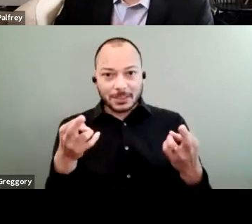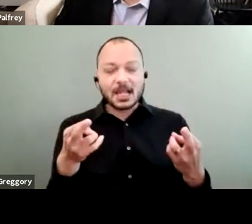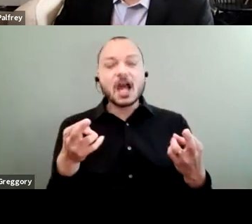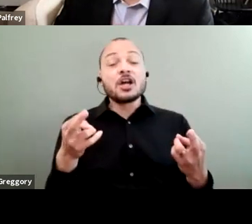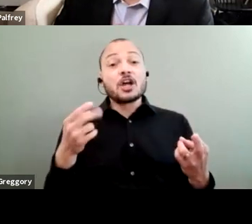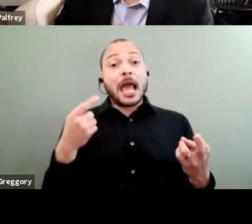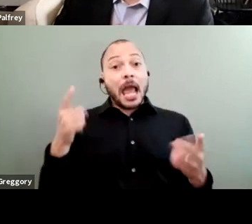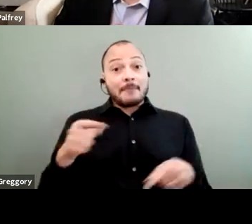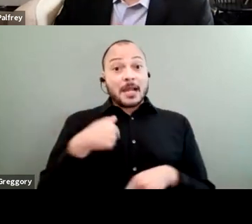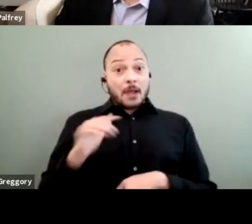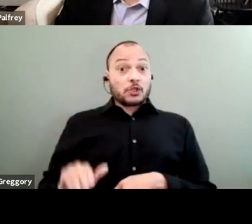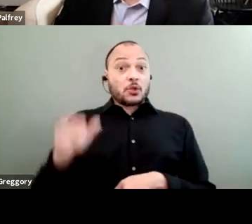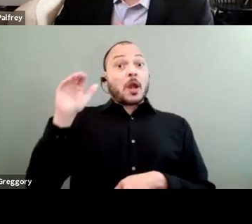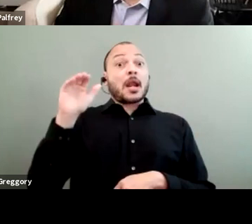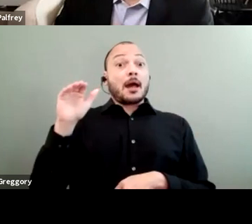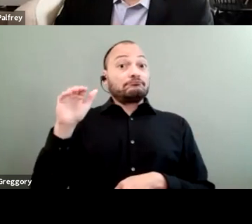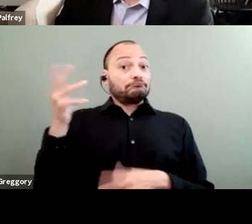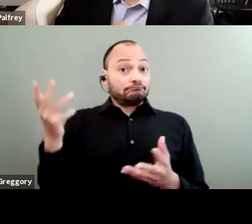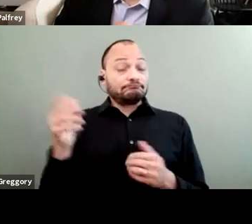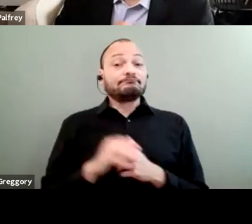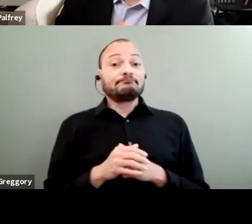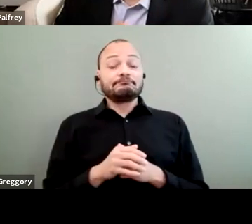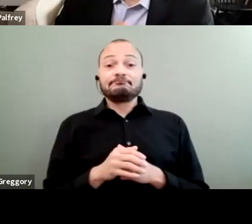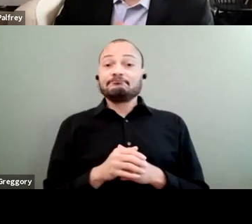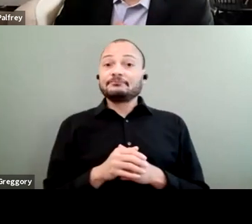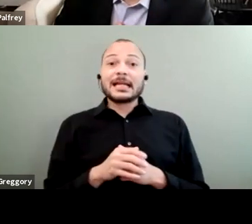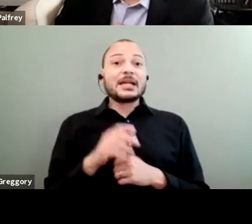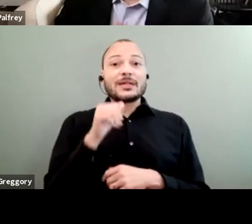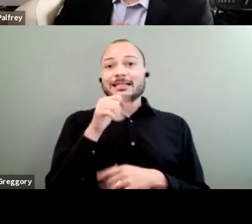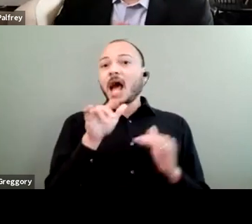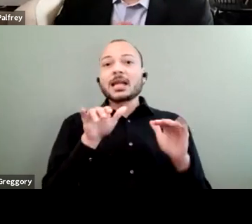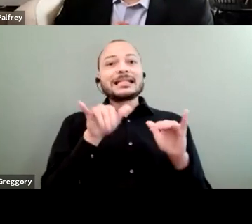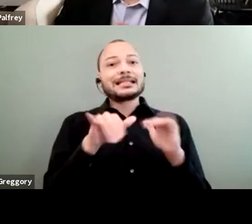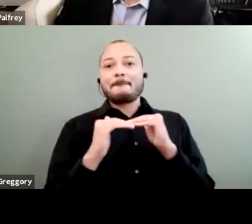it was instability of housing. I grew up...